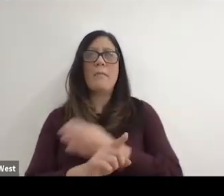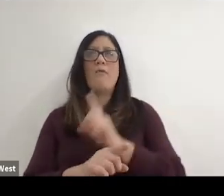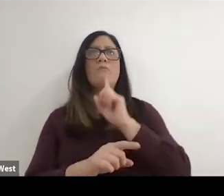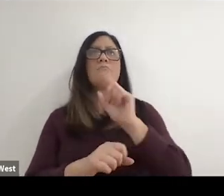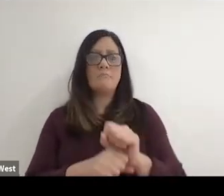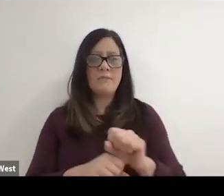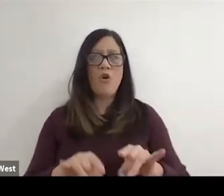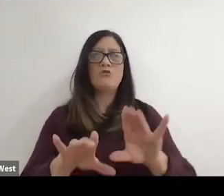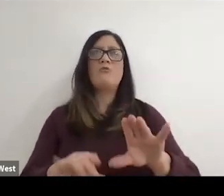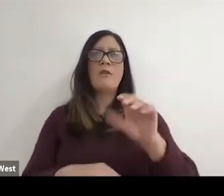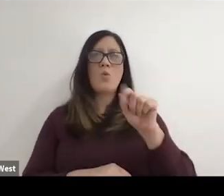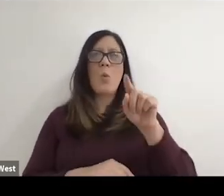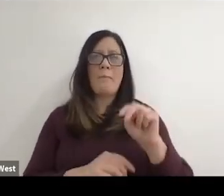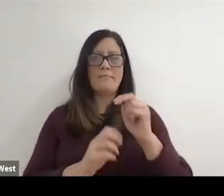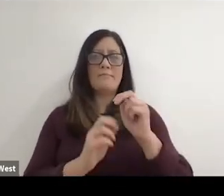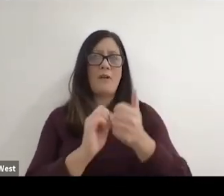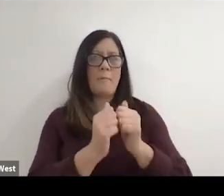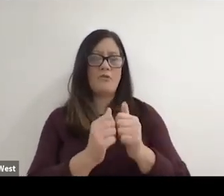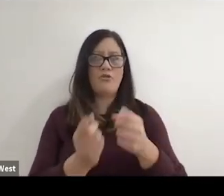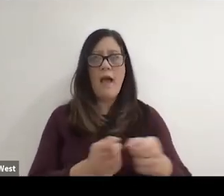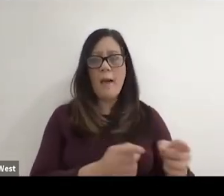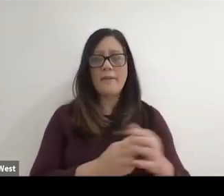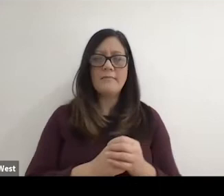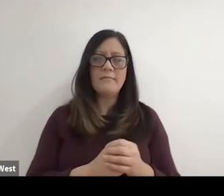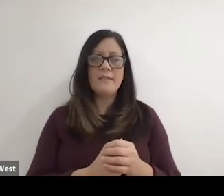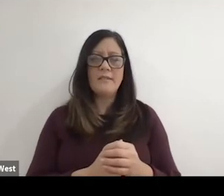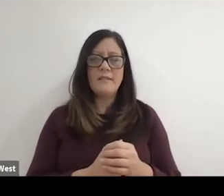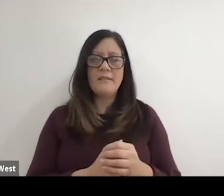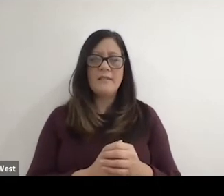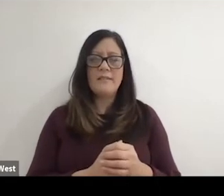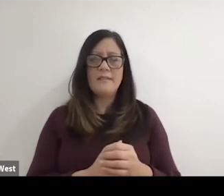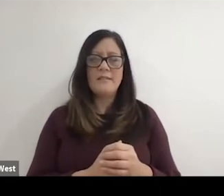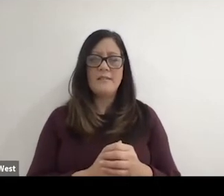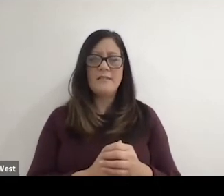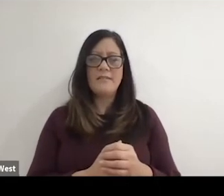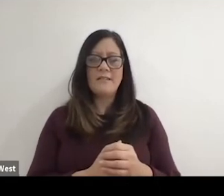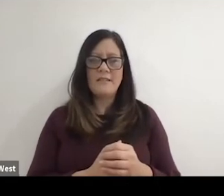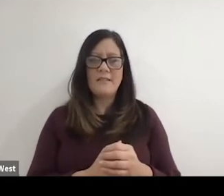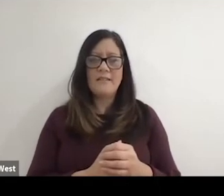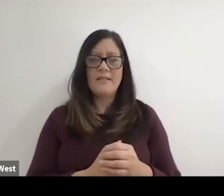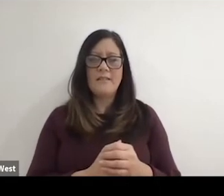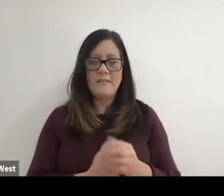the Australian Open was held. And I think it was really through that that it eventually became